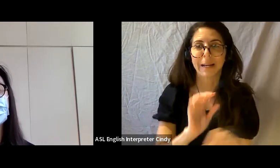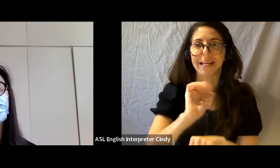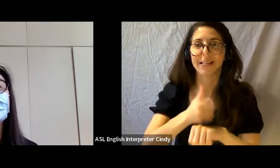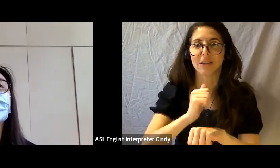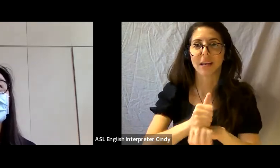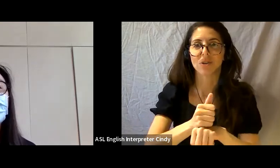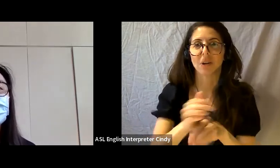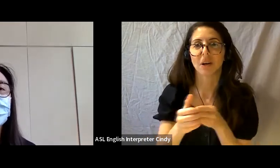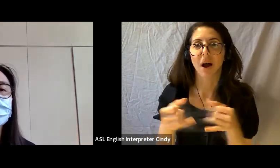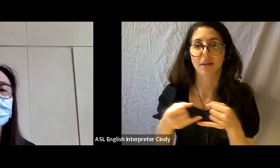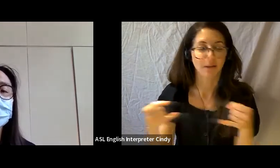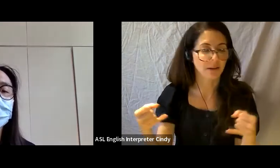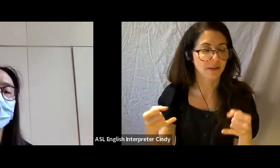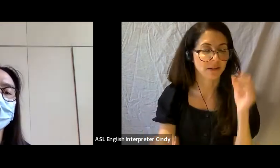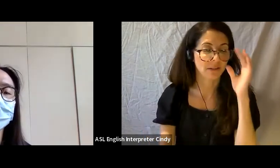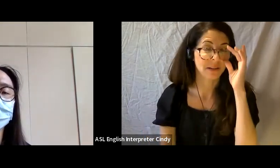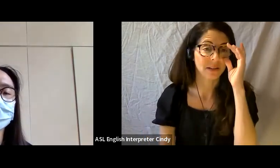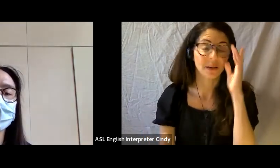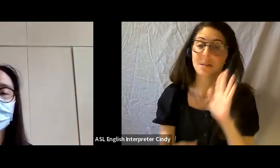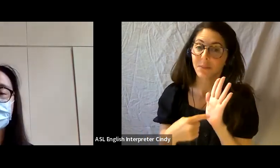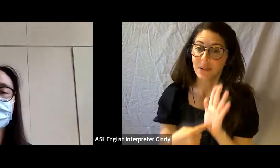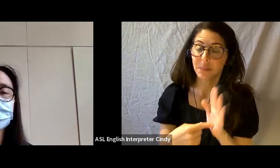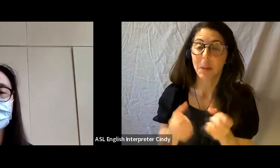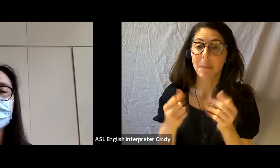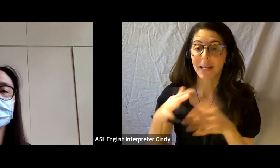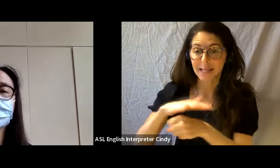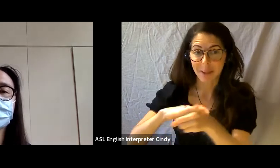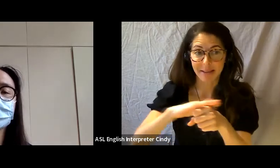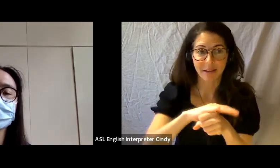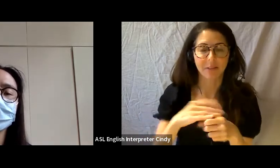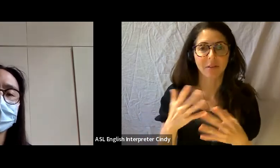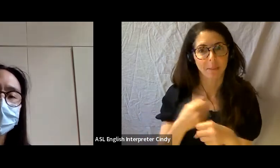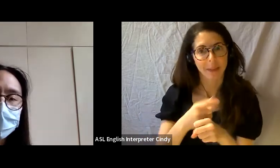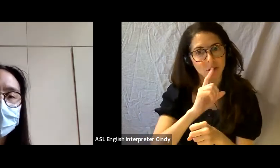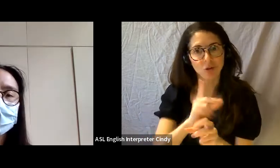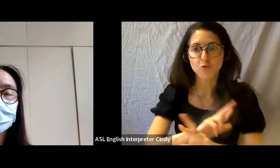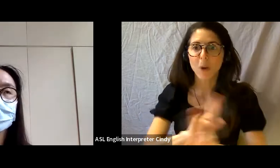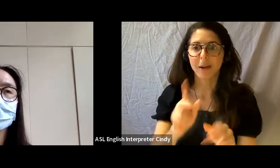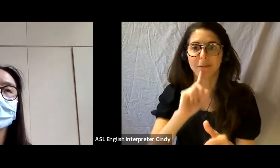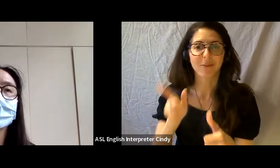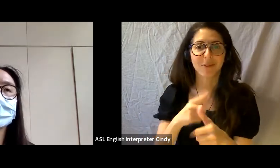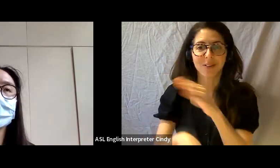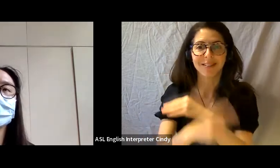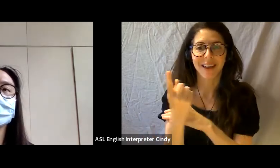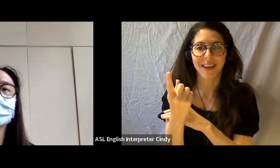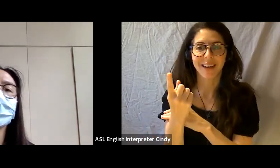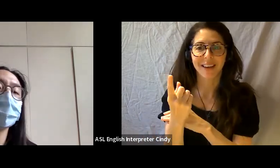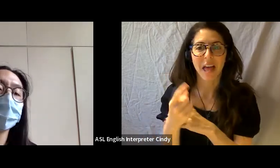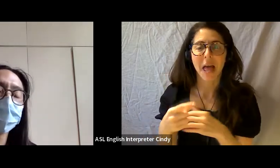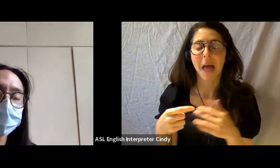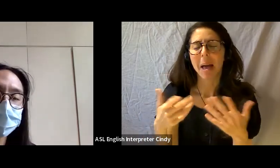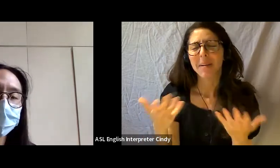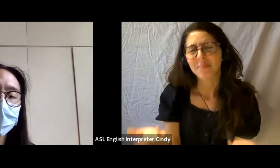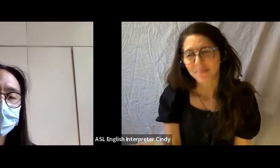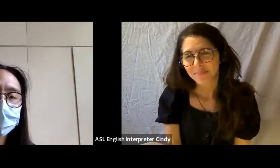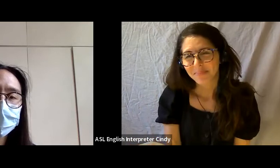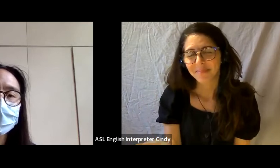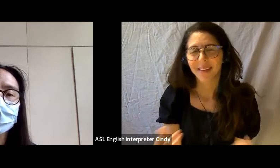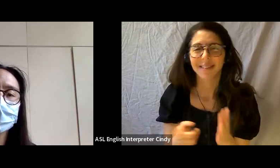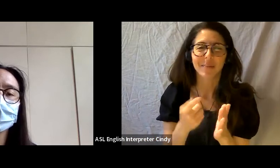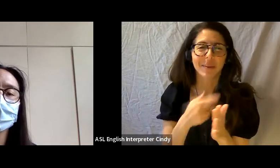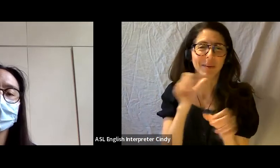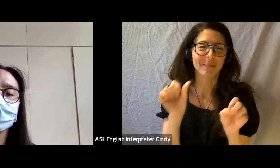Like, a lot of spaces are all about making sure all the works are ready for the first day but we really think that might not always be possible and we don’t want to penalize folks for that.